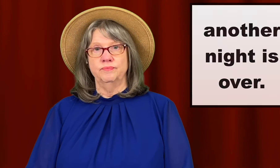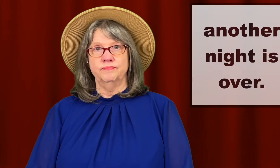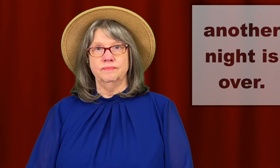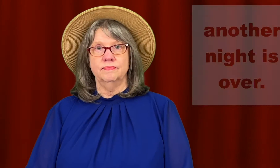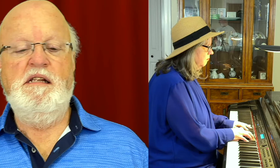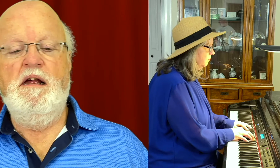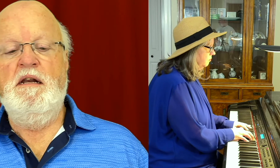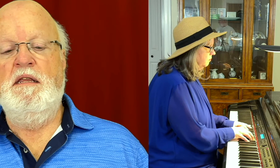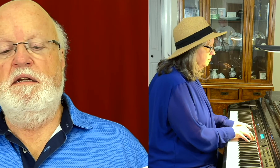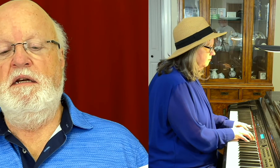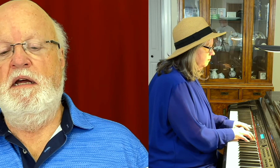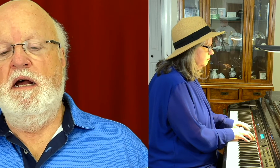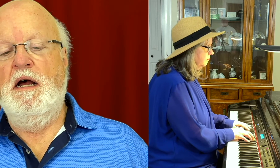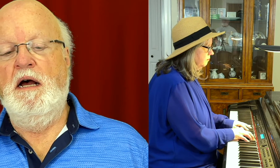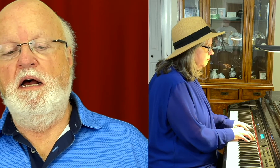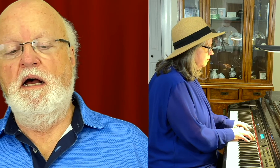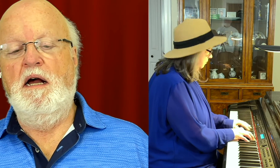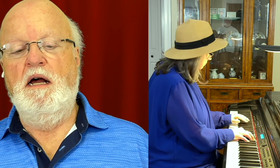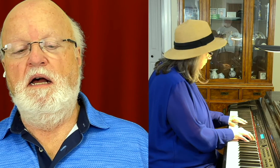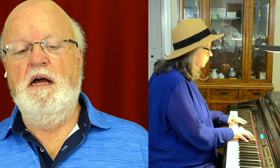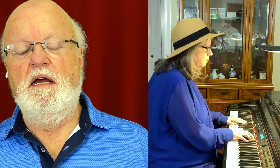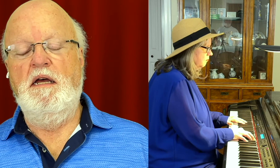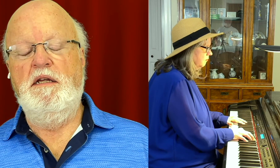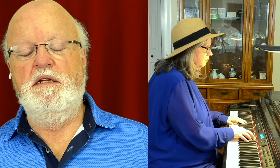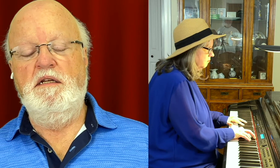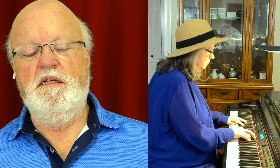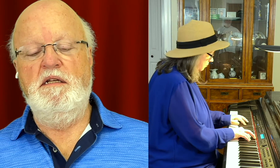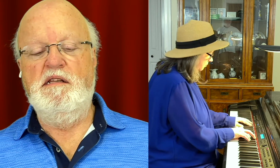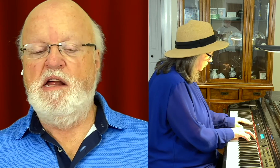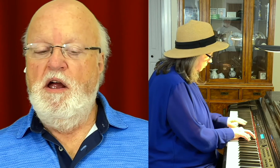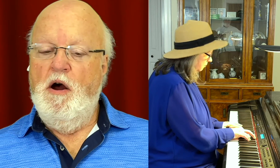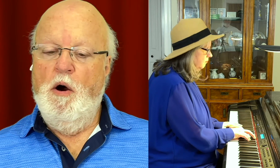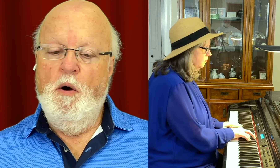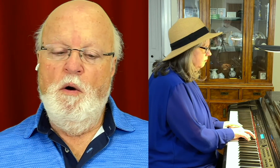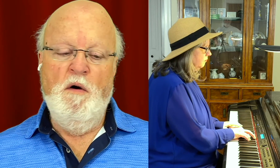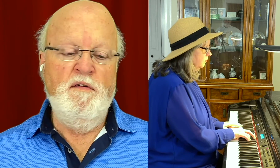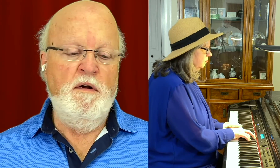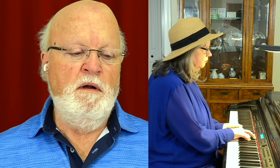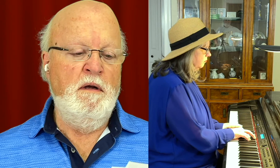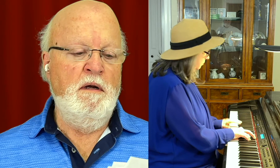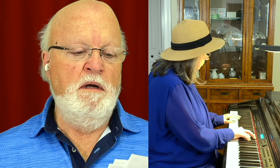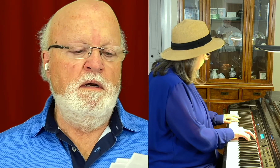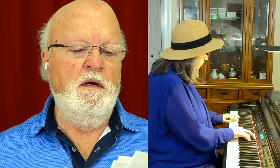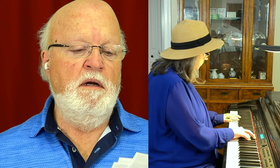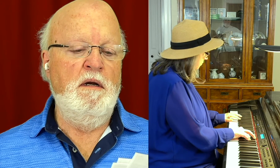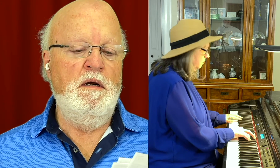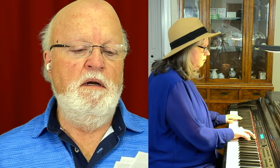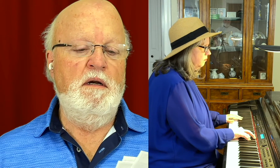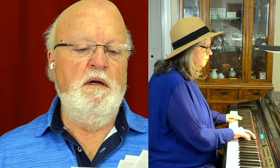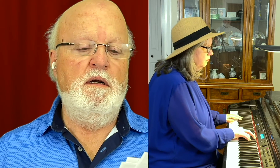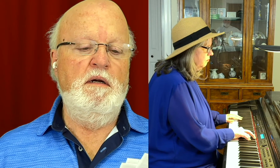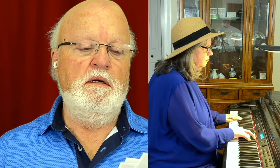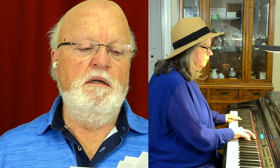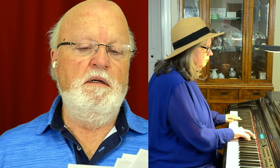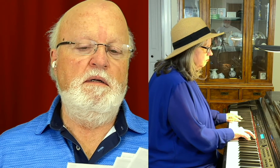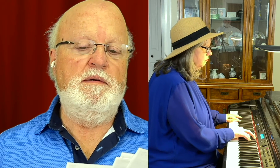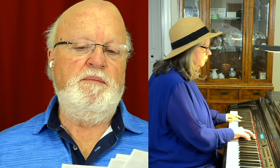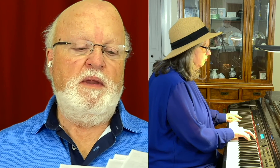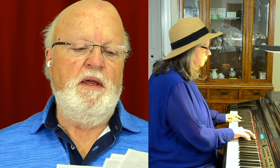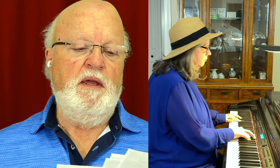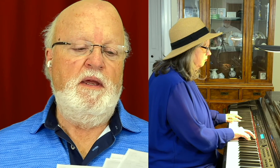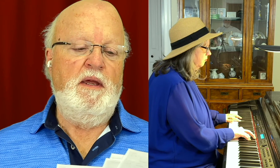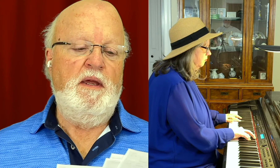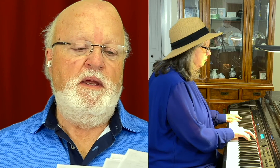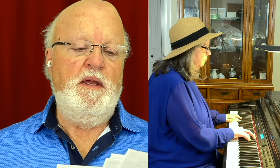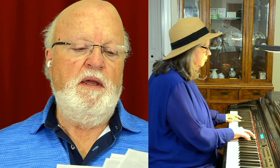Another night is over.